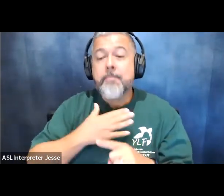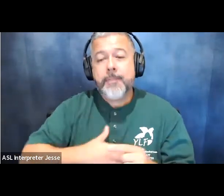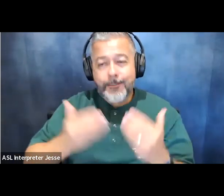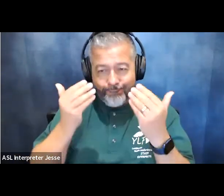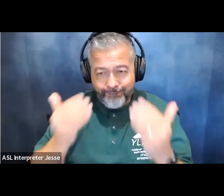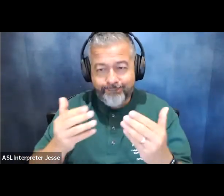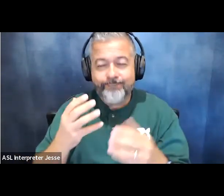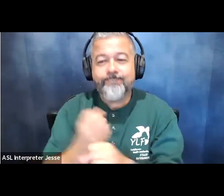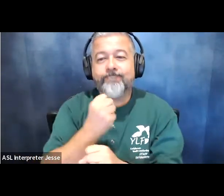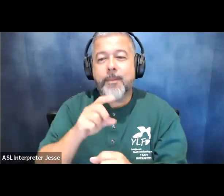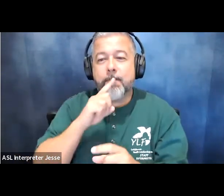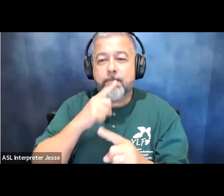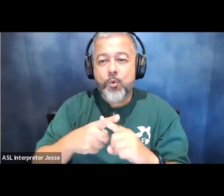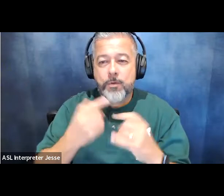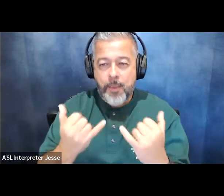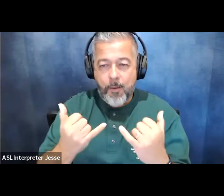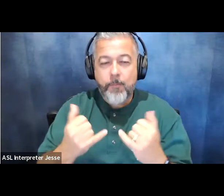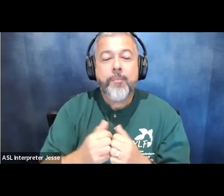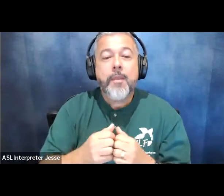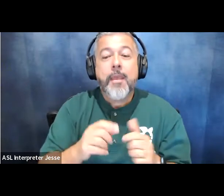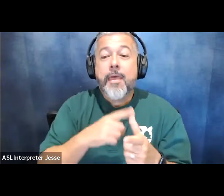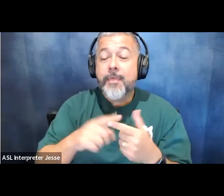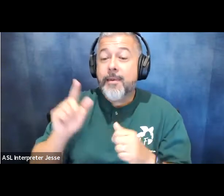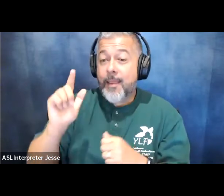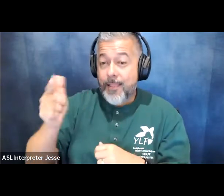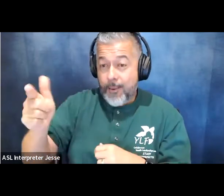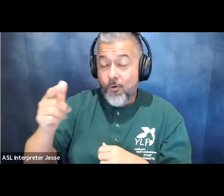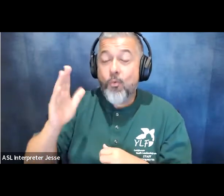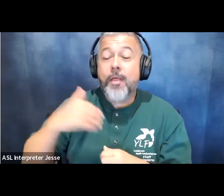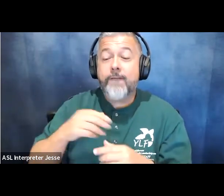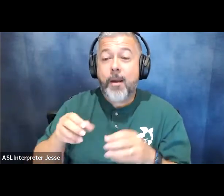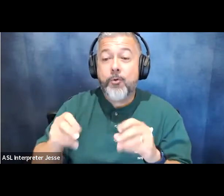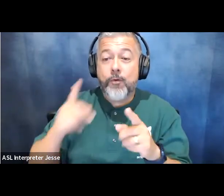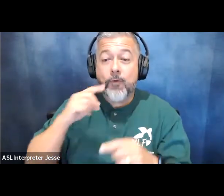q a later and if so we will go ahead and meet you at that time so for now please go ahead